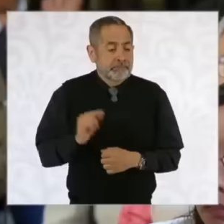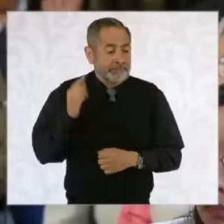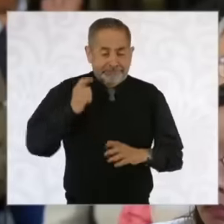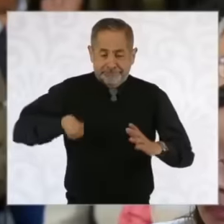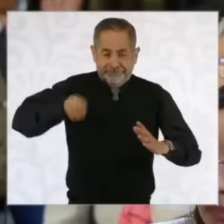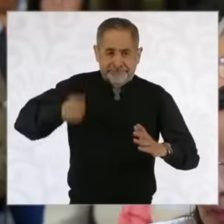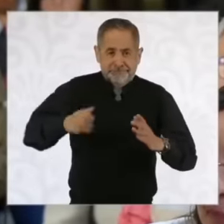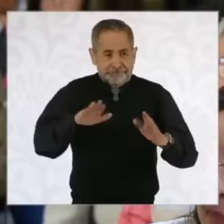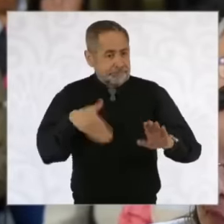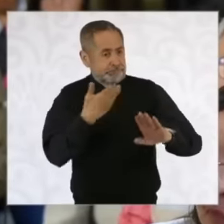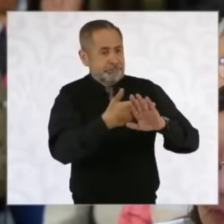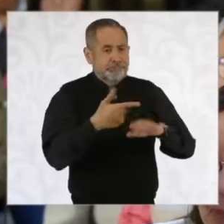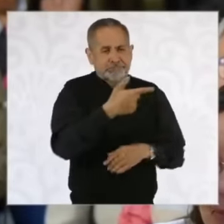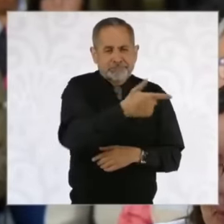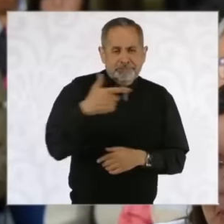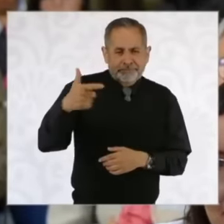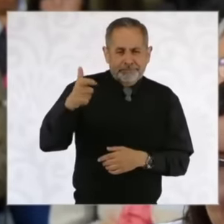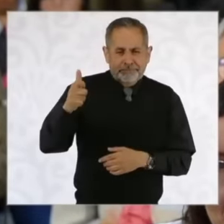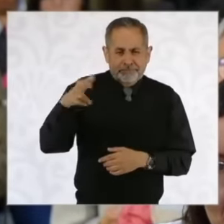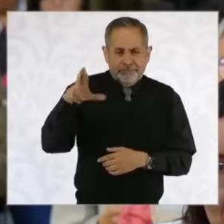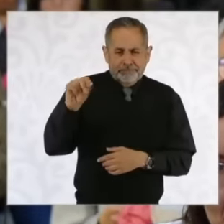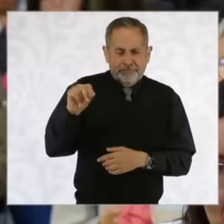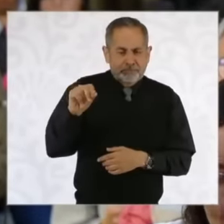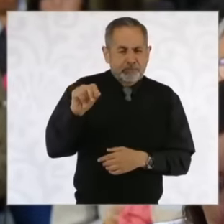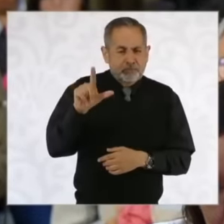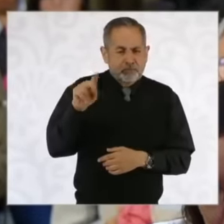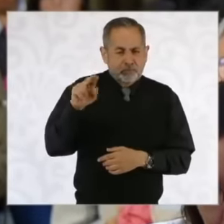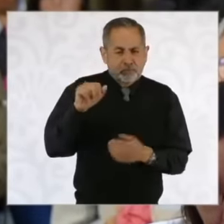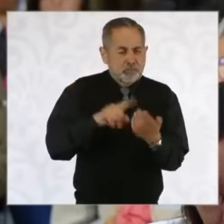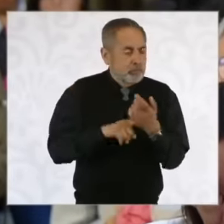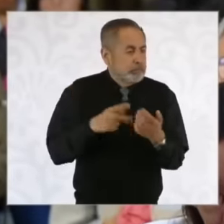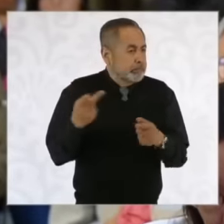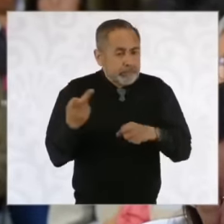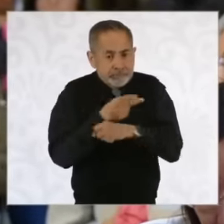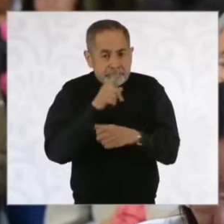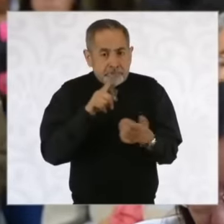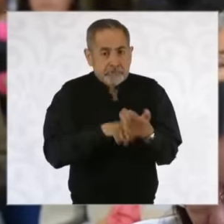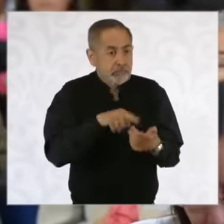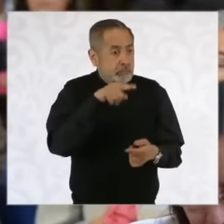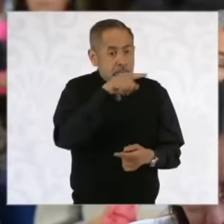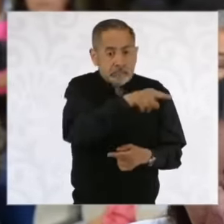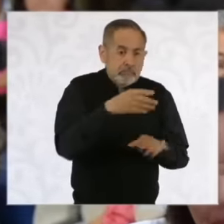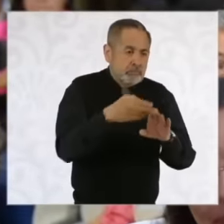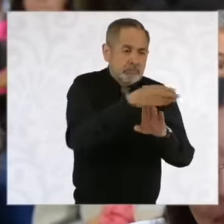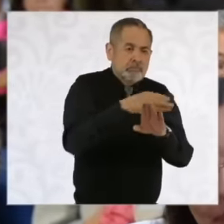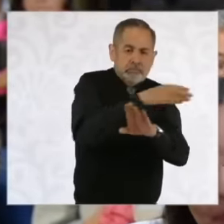García Luna, because about the balances that this character generated in his time in public life,